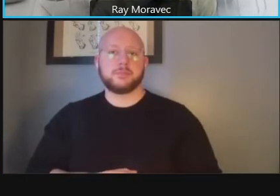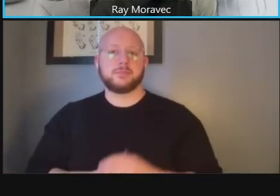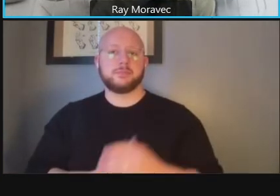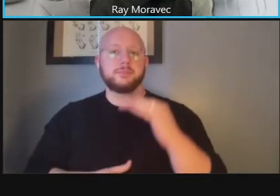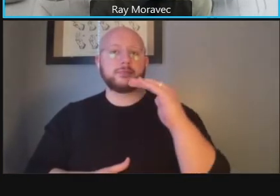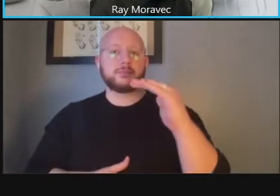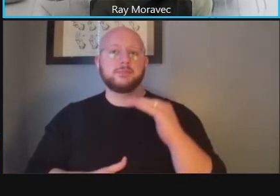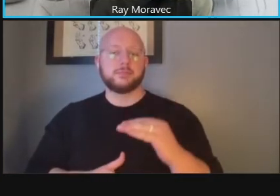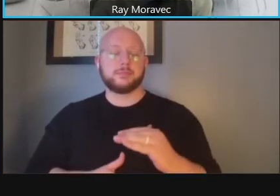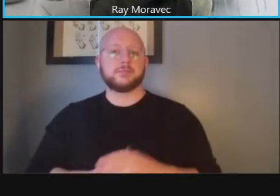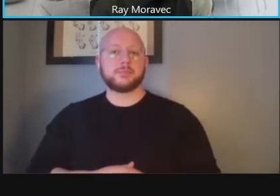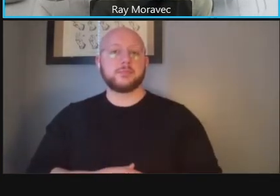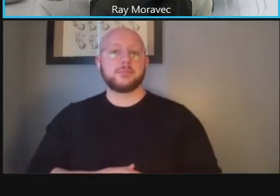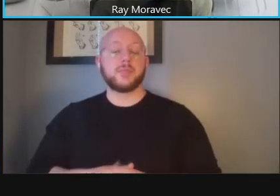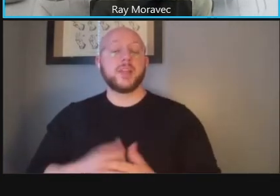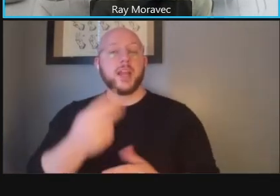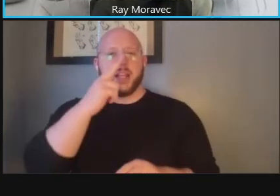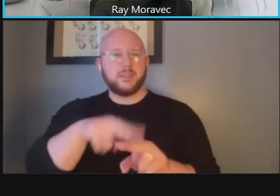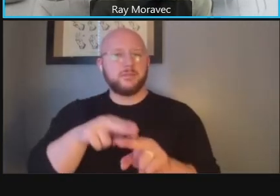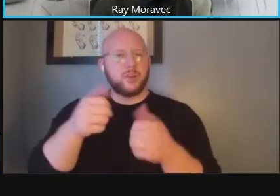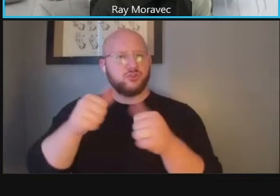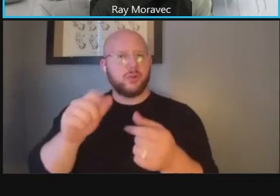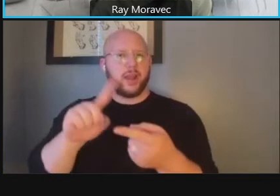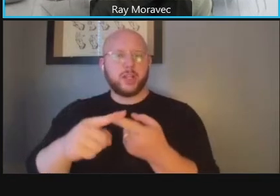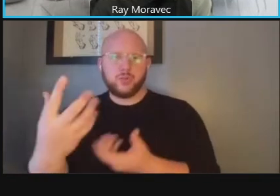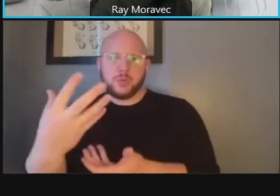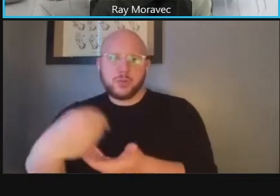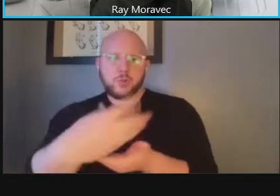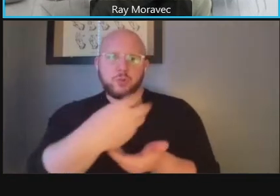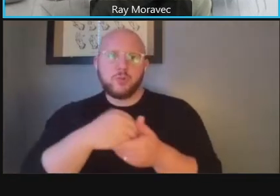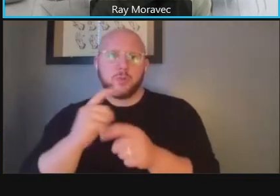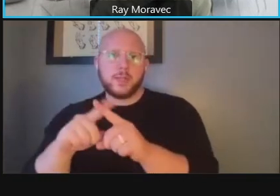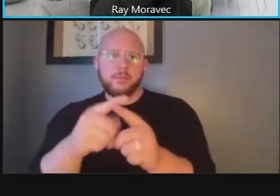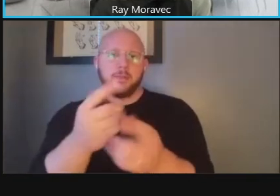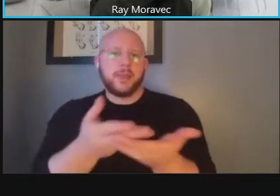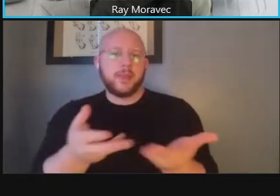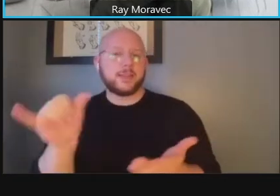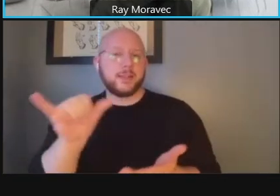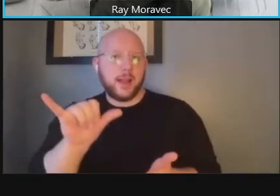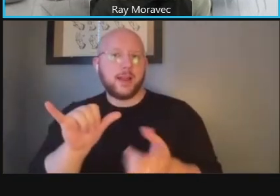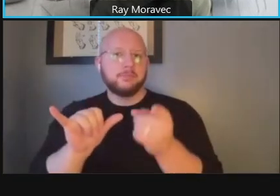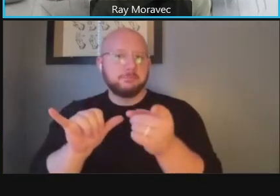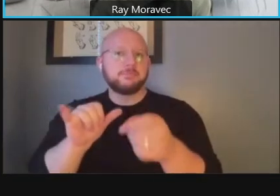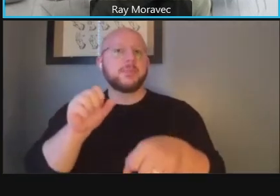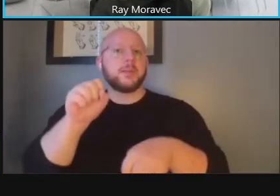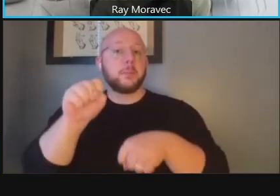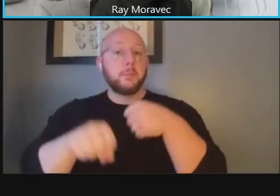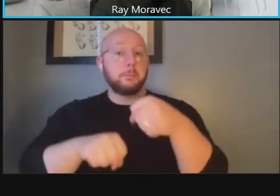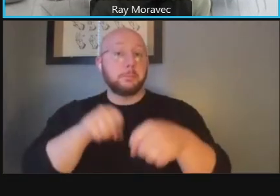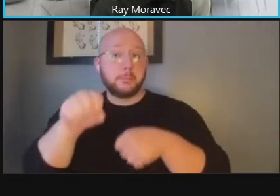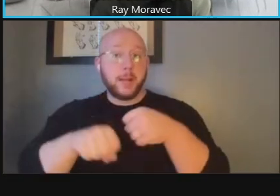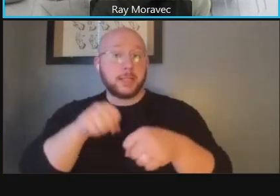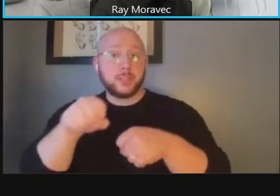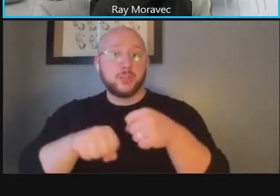and always fun trying to incorporate the other elements is the you know micro mobility bicycle